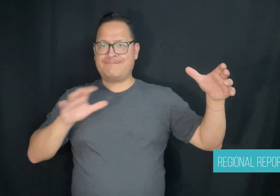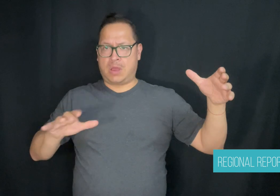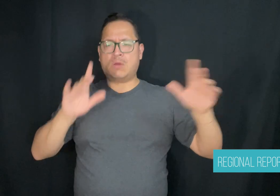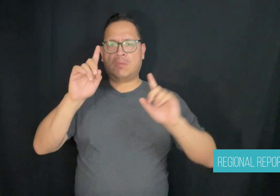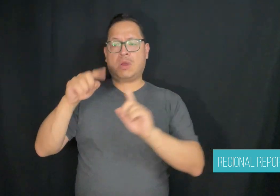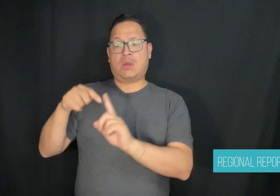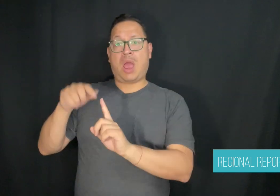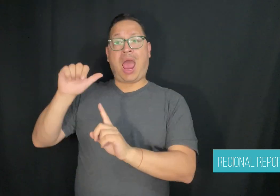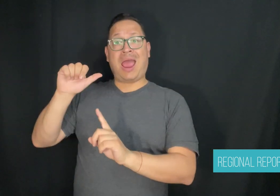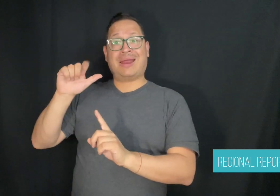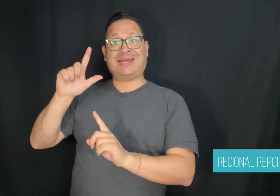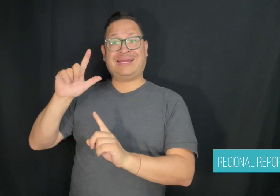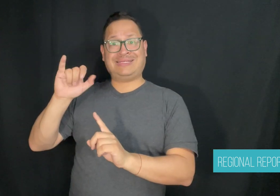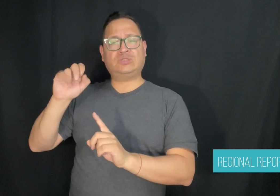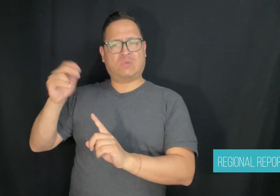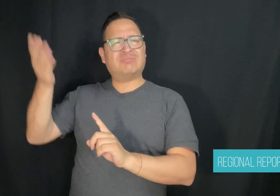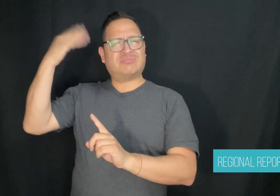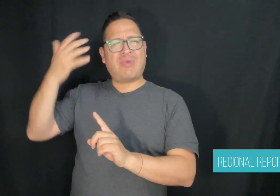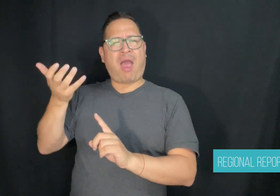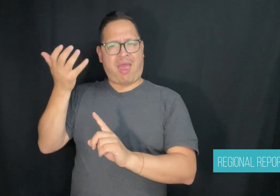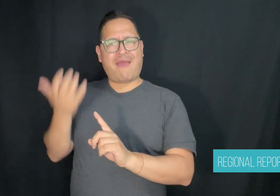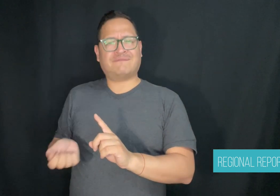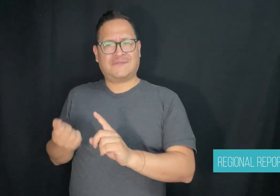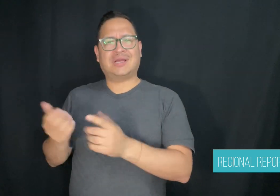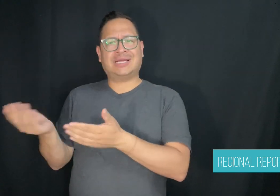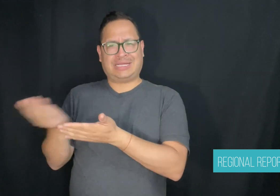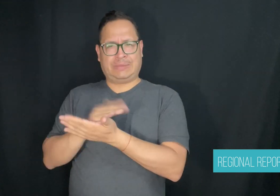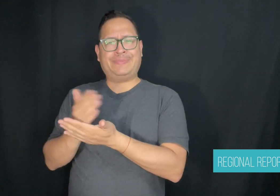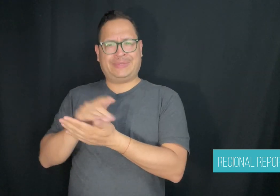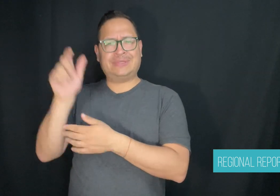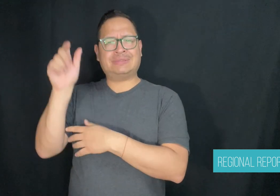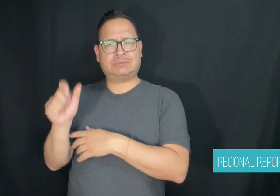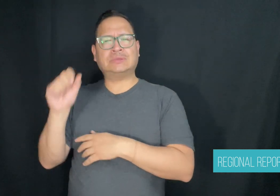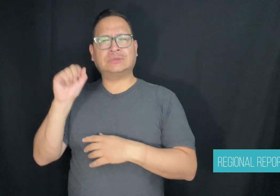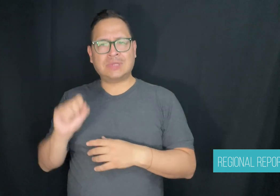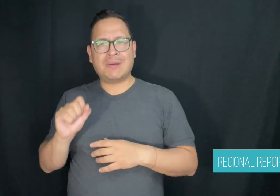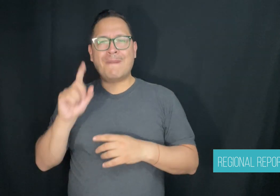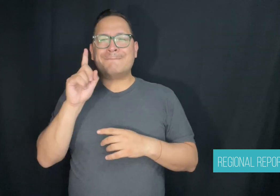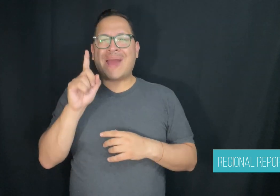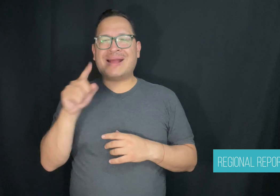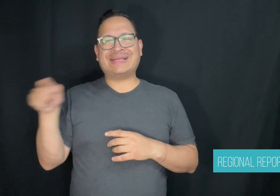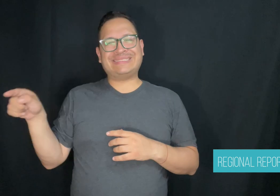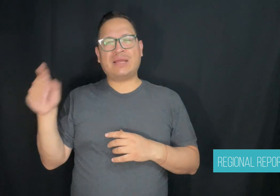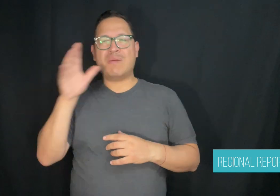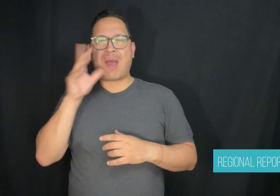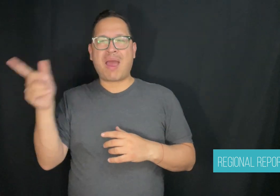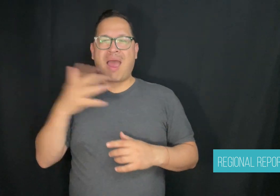to the classroom. Unlike the interpreter, the Deaf professional